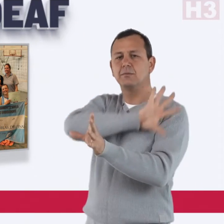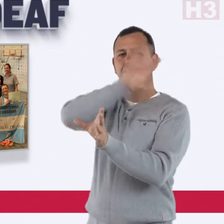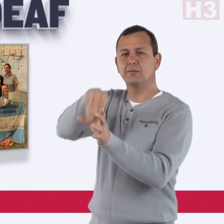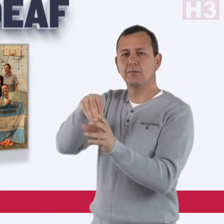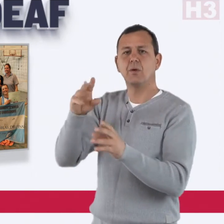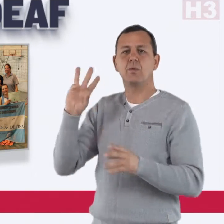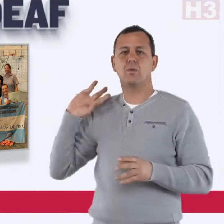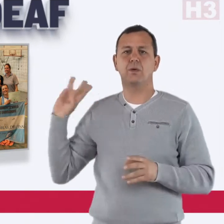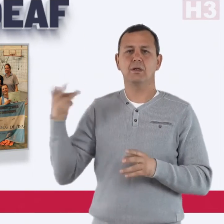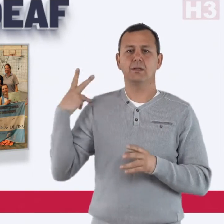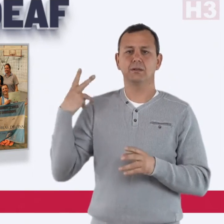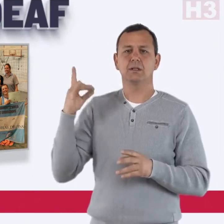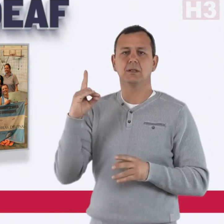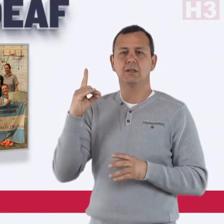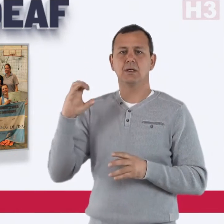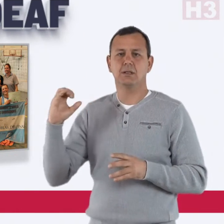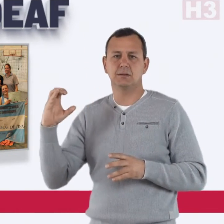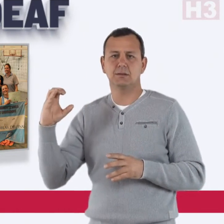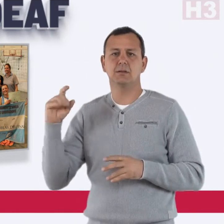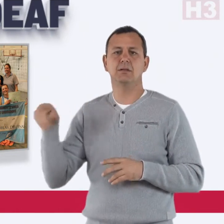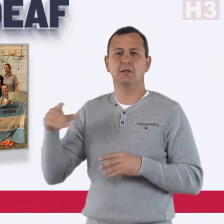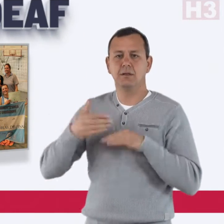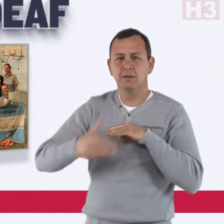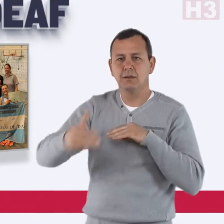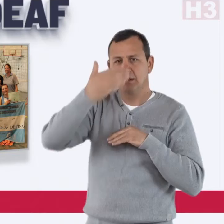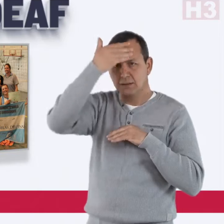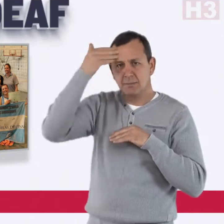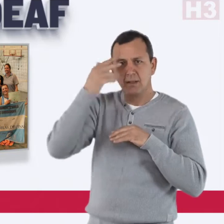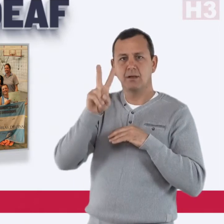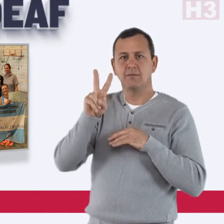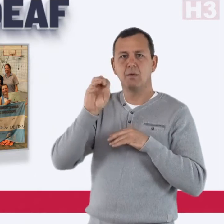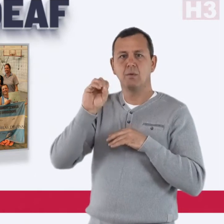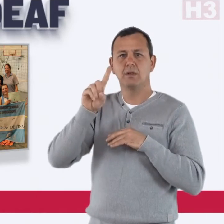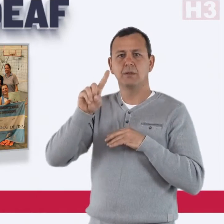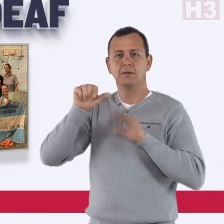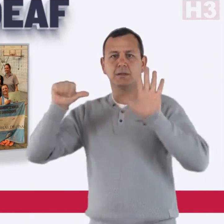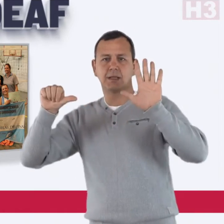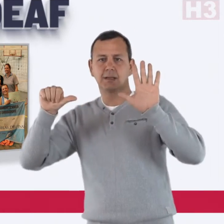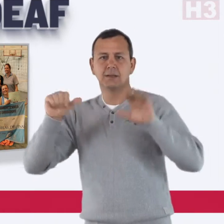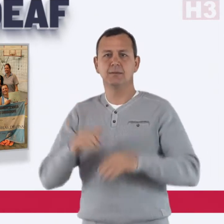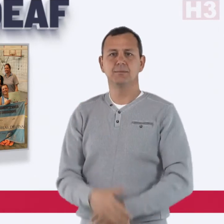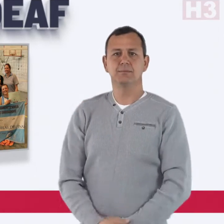Qualifiers in Washington, D.C. in summer of 2016.